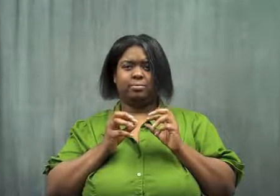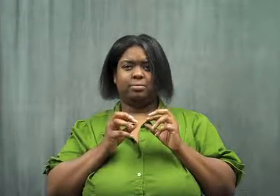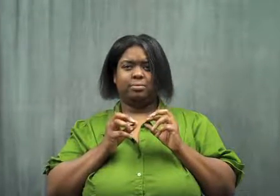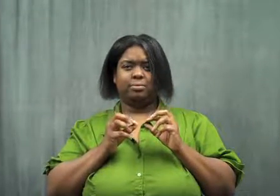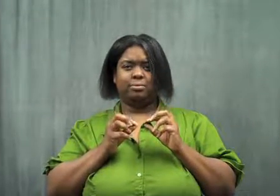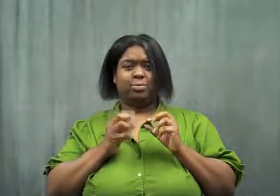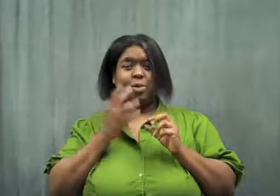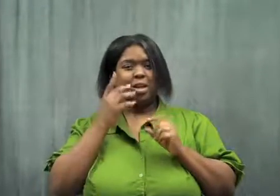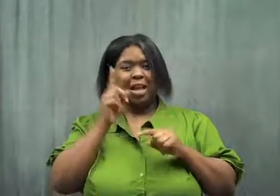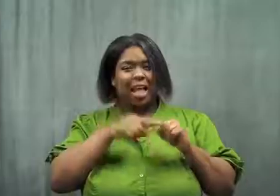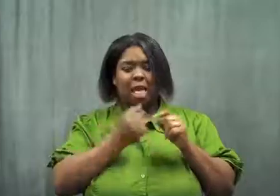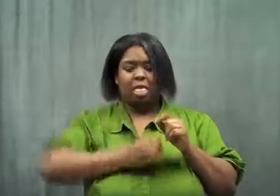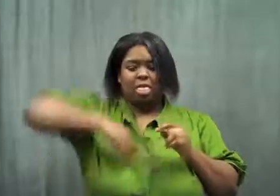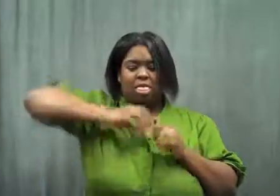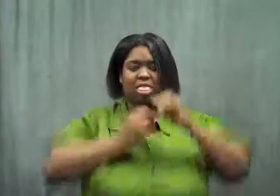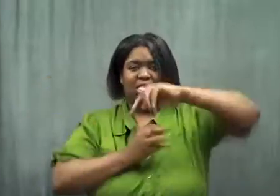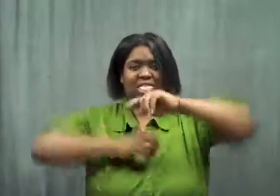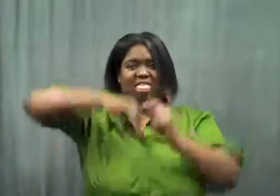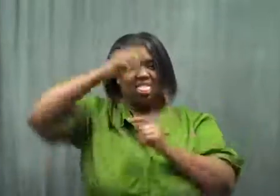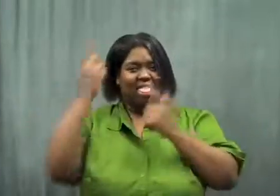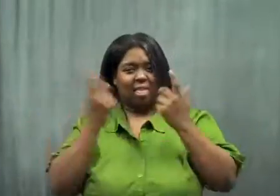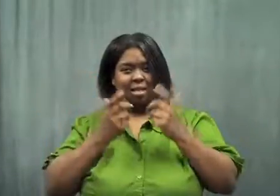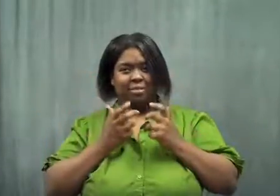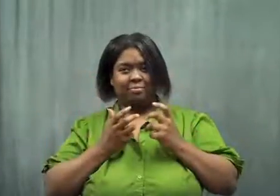She couldn't sign without elbowing him.